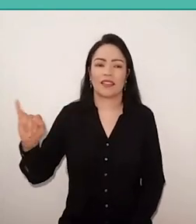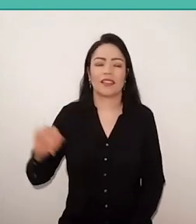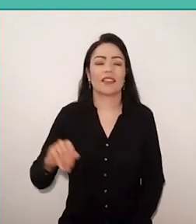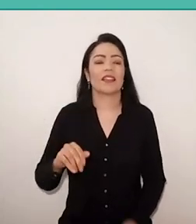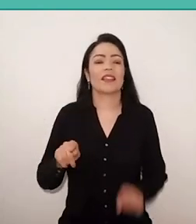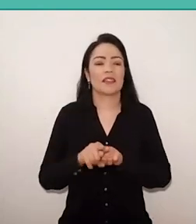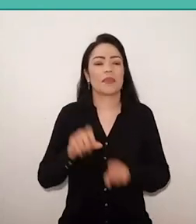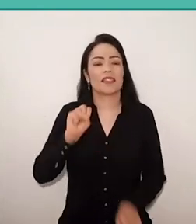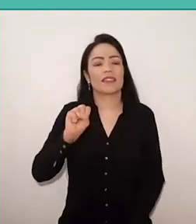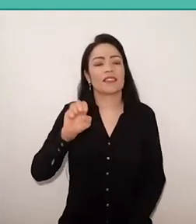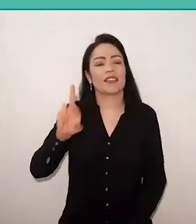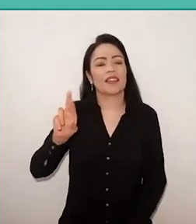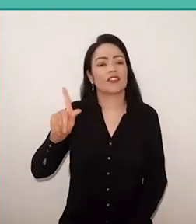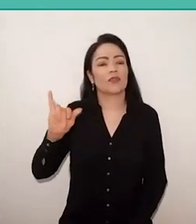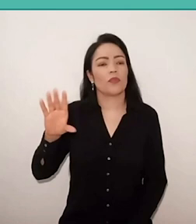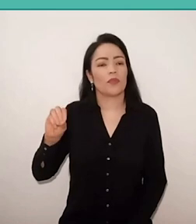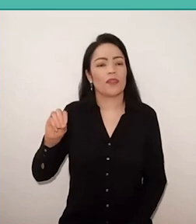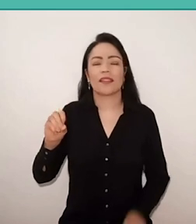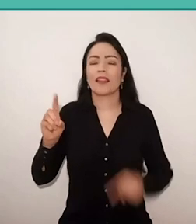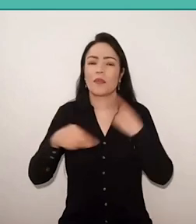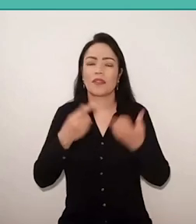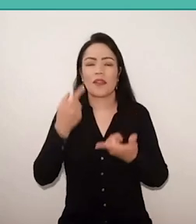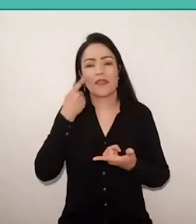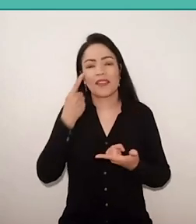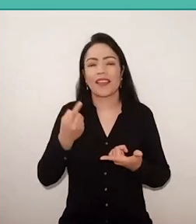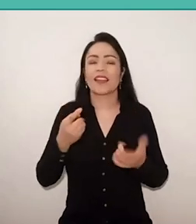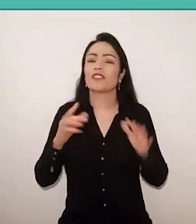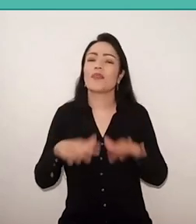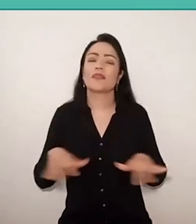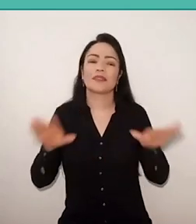and then we will look Juliana Ruschel's production.